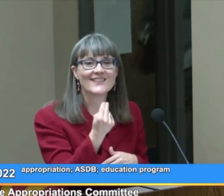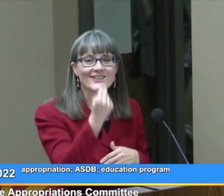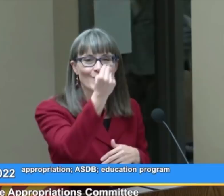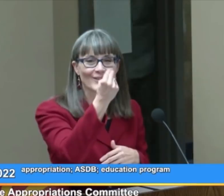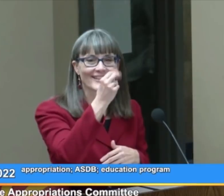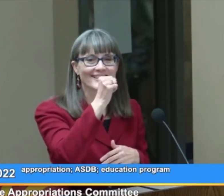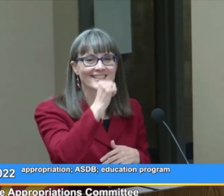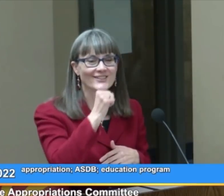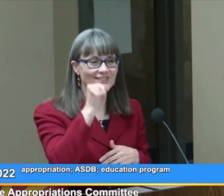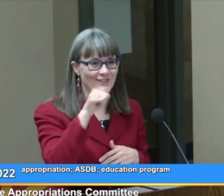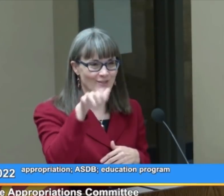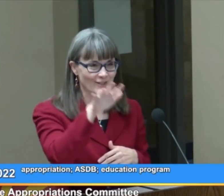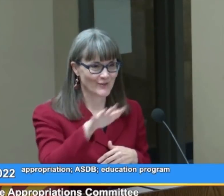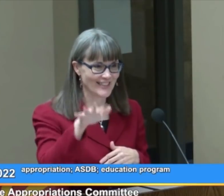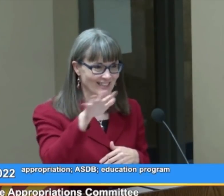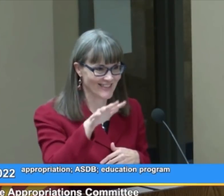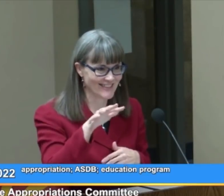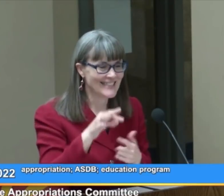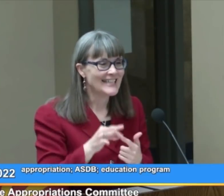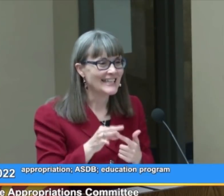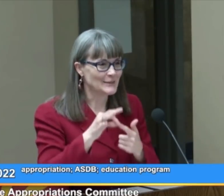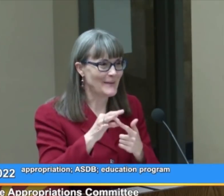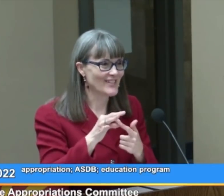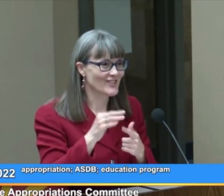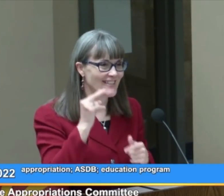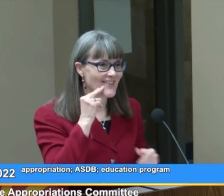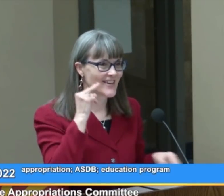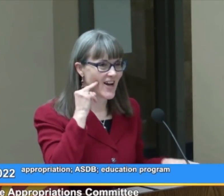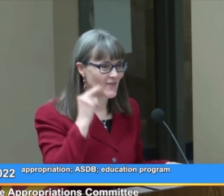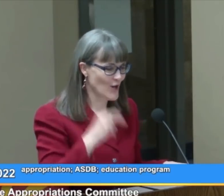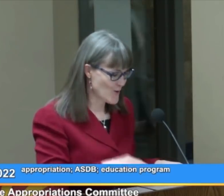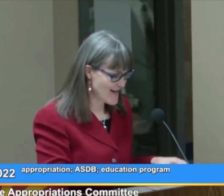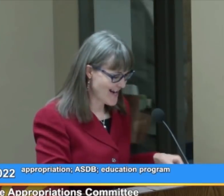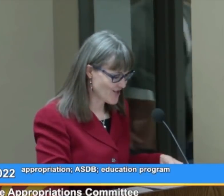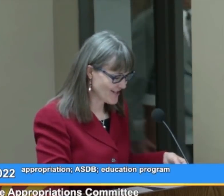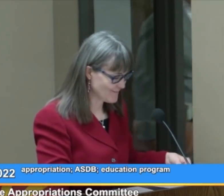in the northern Arizona region, especially the Navajo Nation.